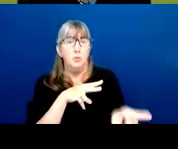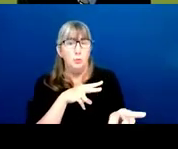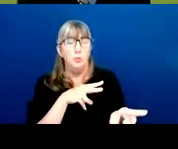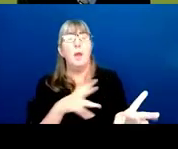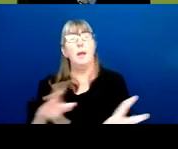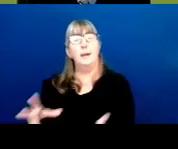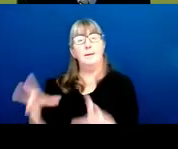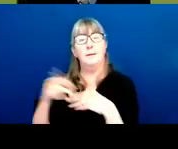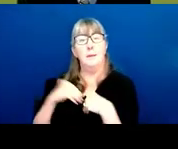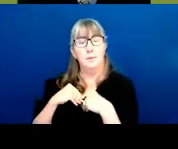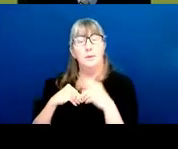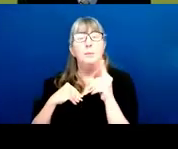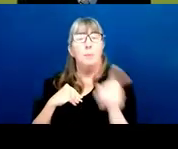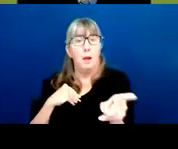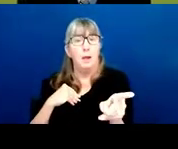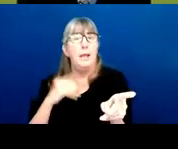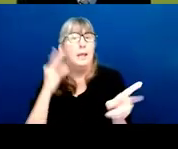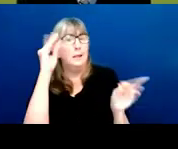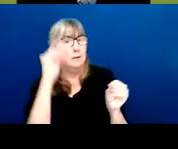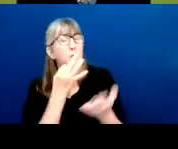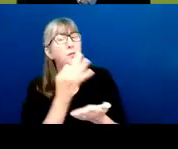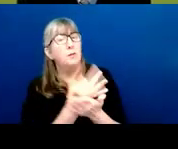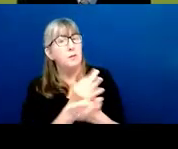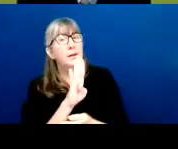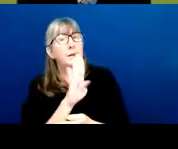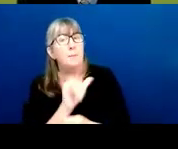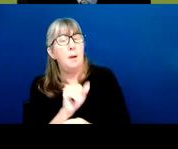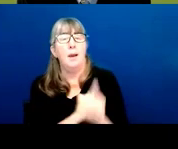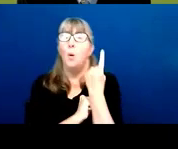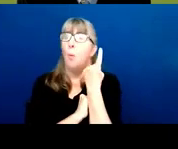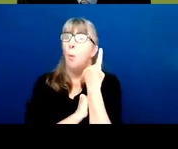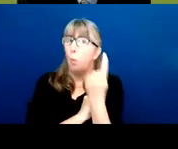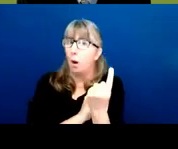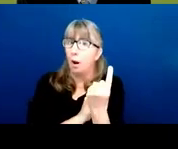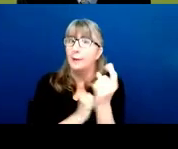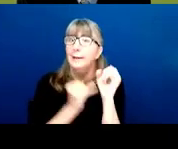considered for funding by one individual ICs.